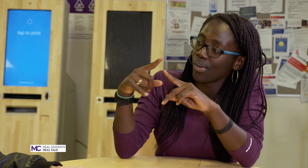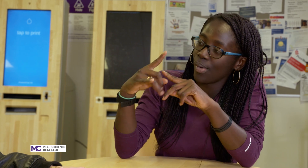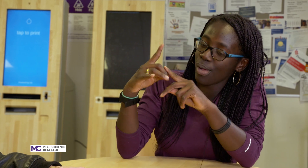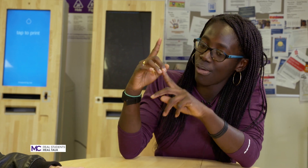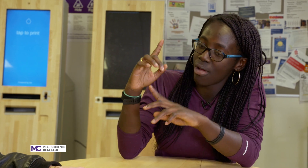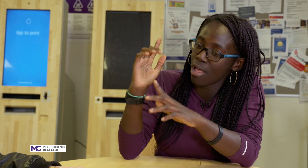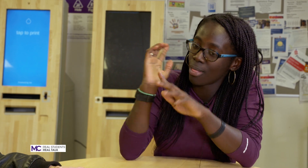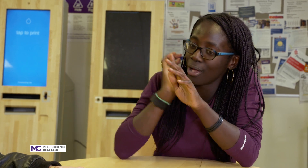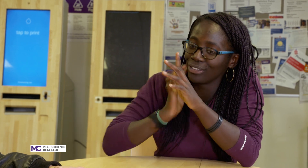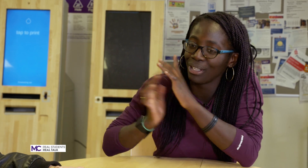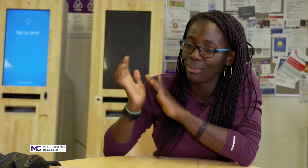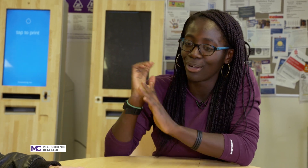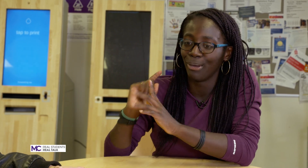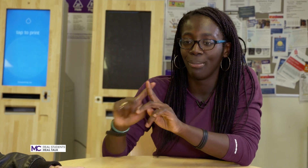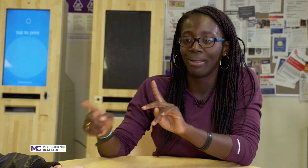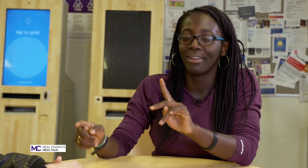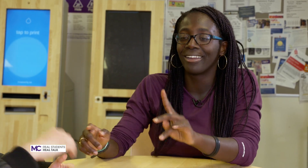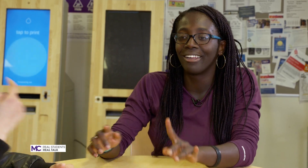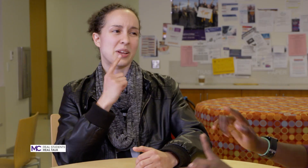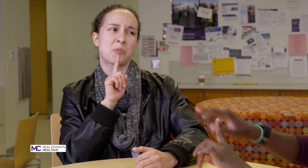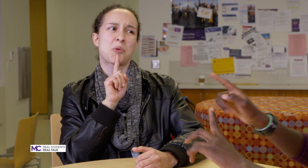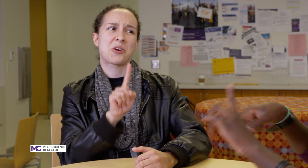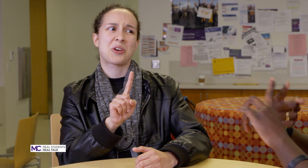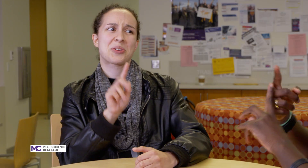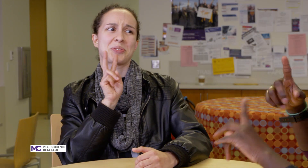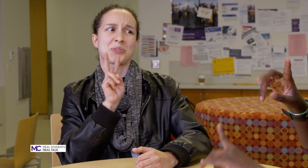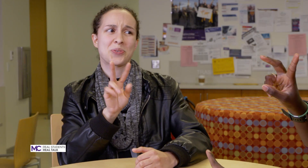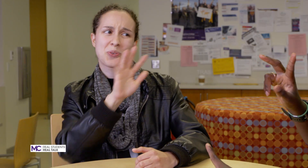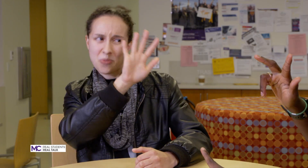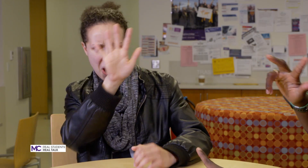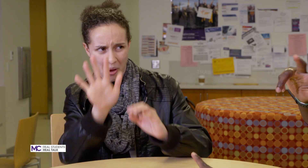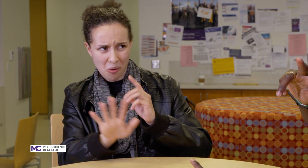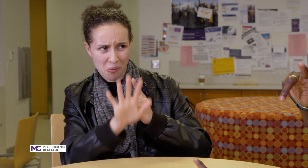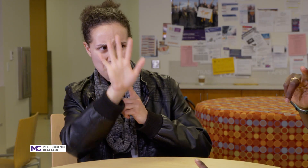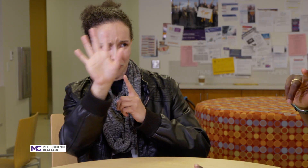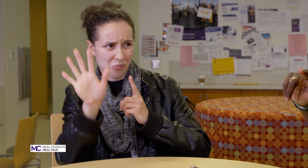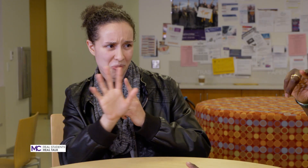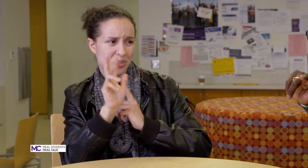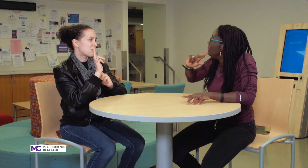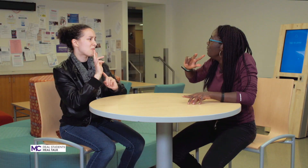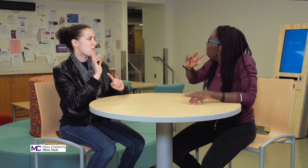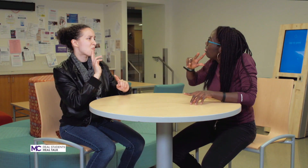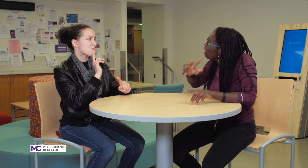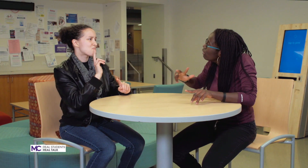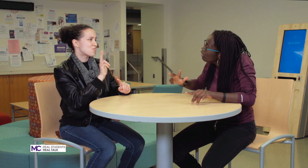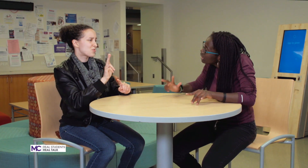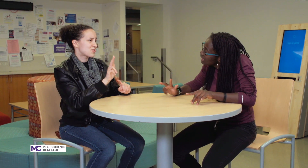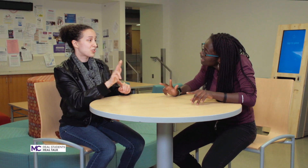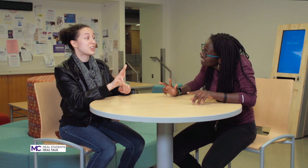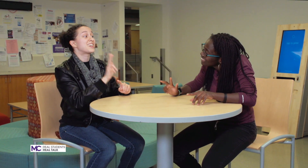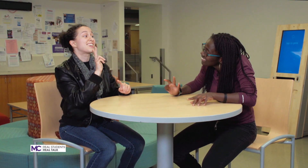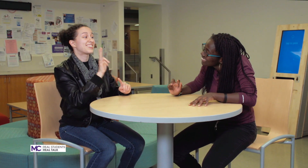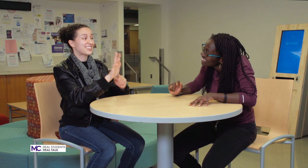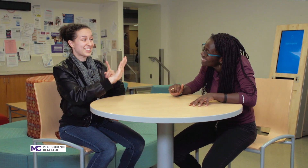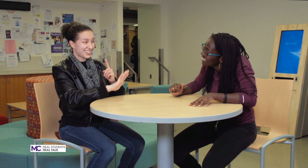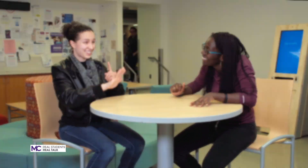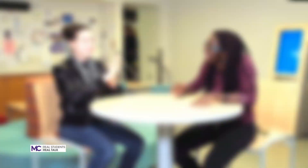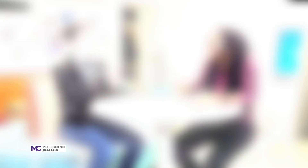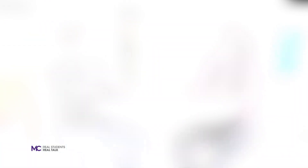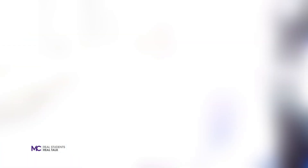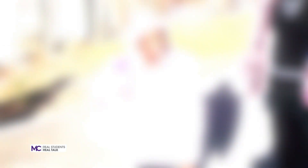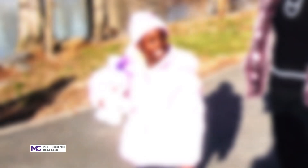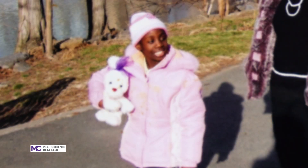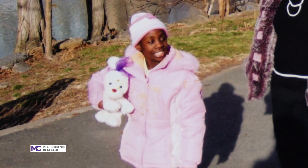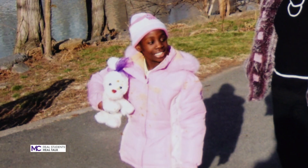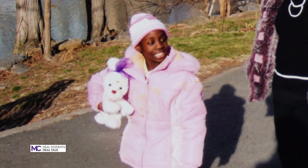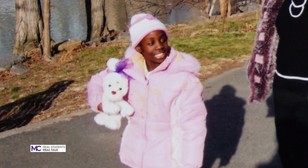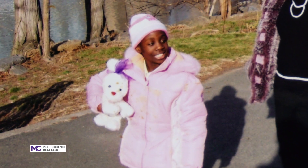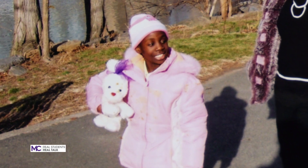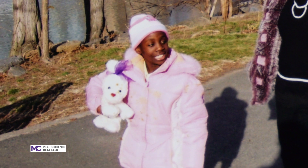long time ago but okay three years old